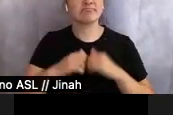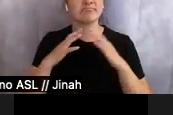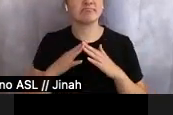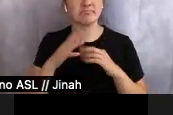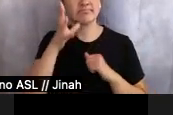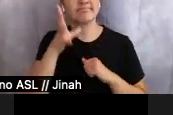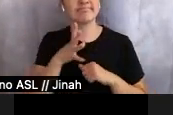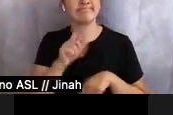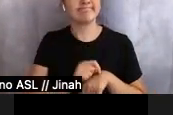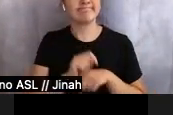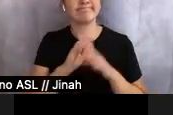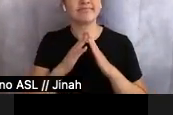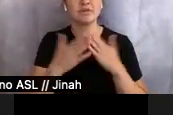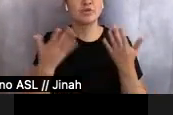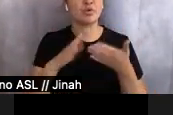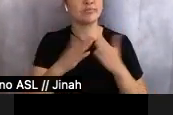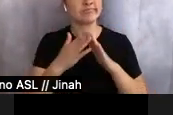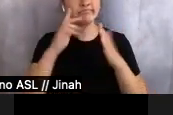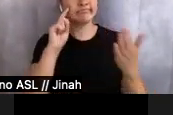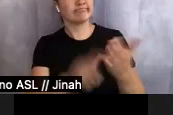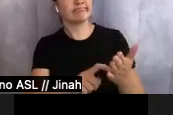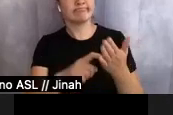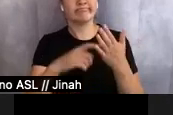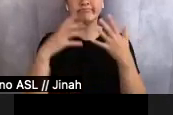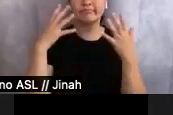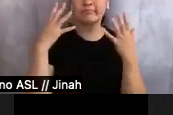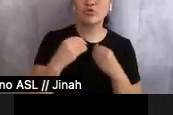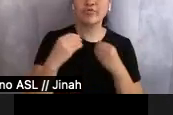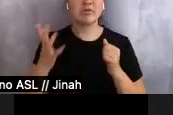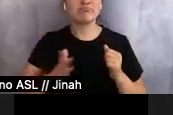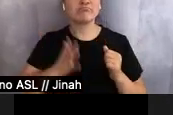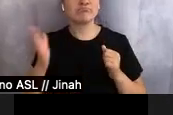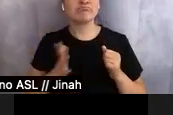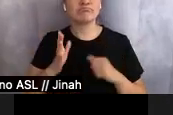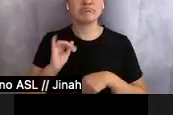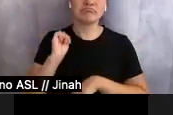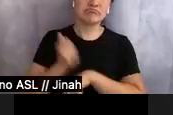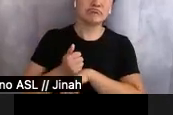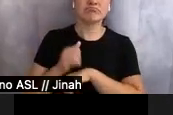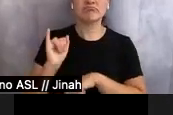the community notable, beautiful, and officially incorporated. There had been a Miss Temple City